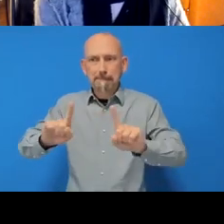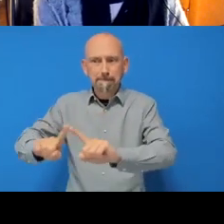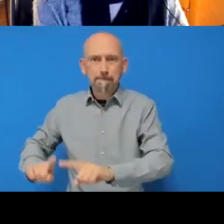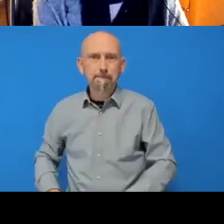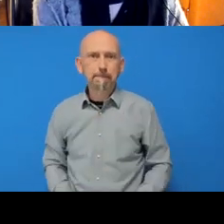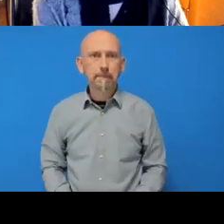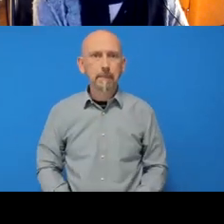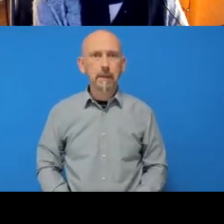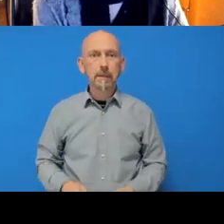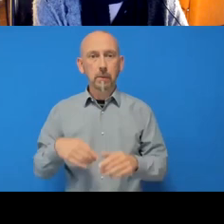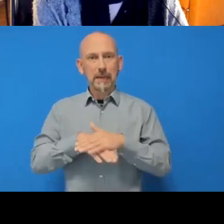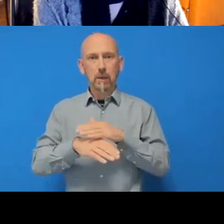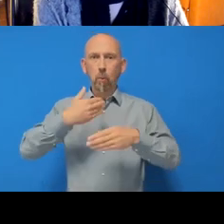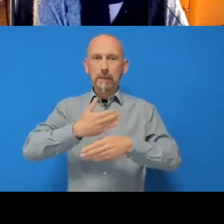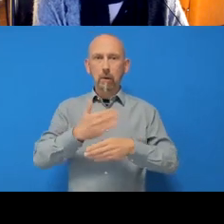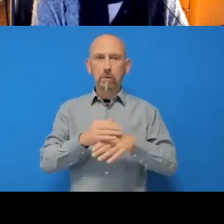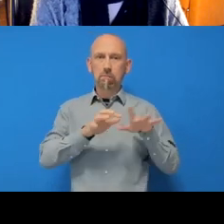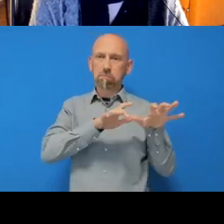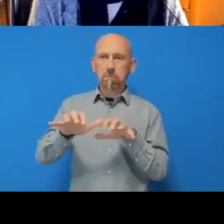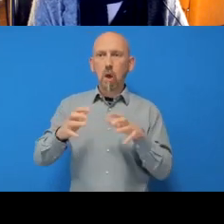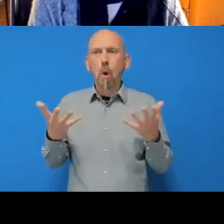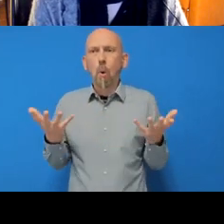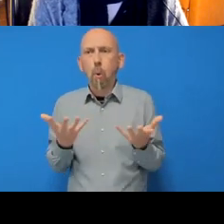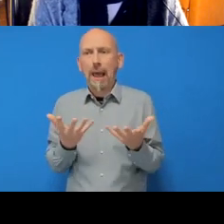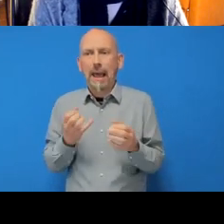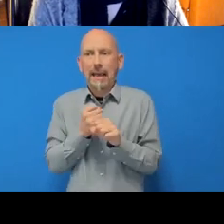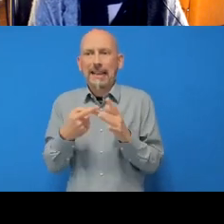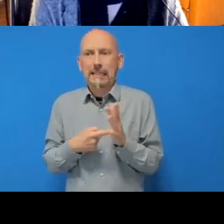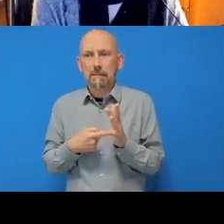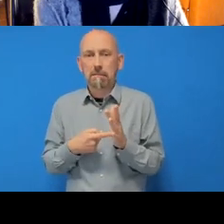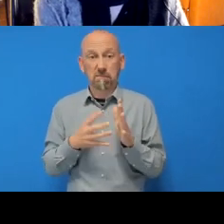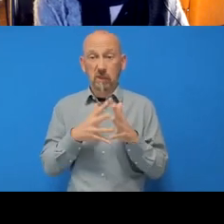you can type ‘where git’ and then it gives me a path of where it is. I think on